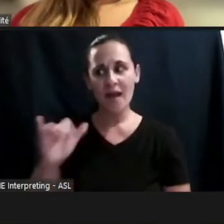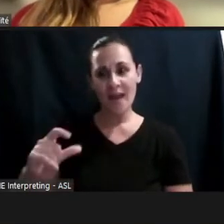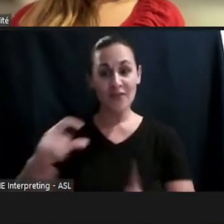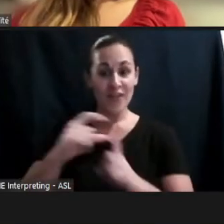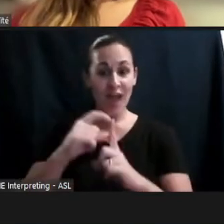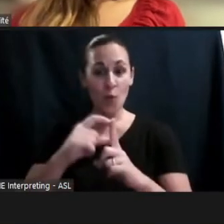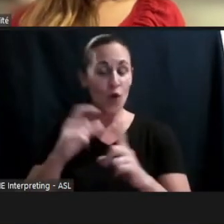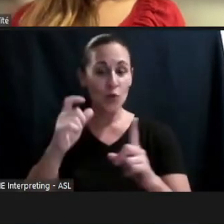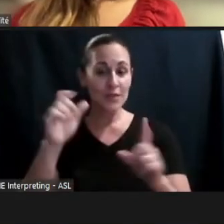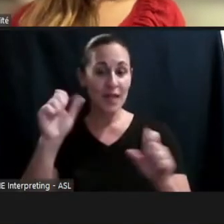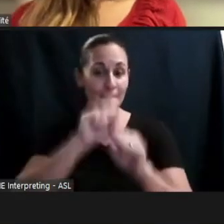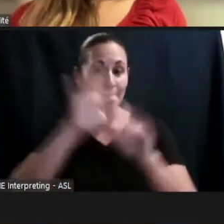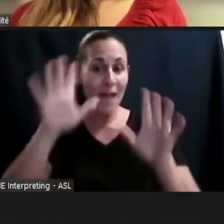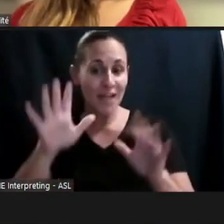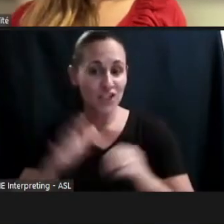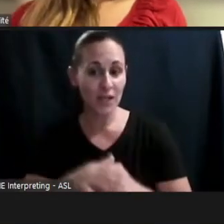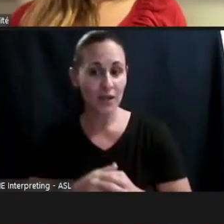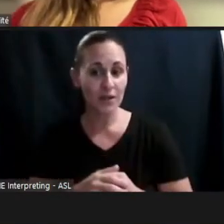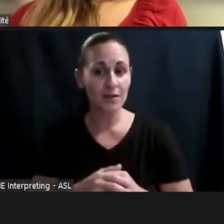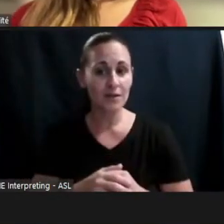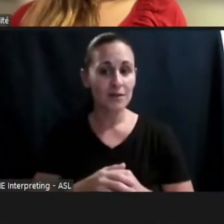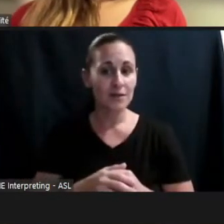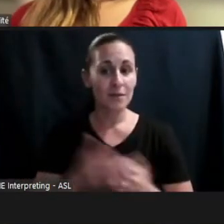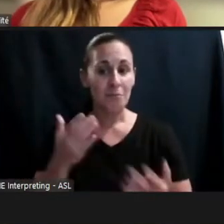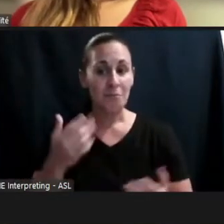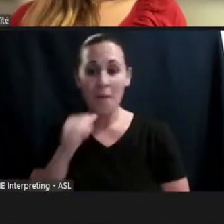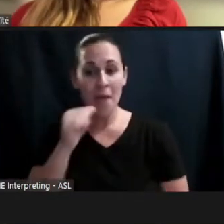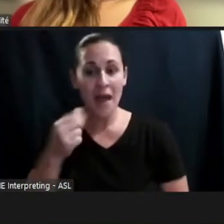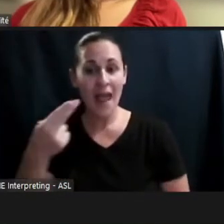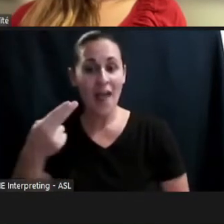You're not Harry Potter, no it's not like Latin, or that you can just say abracadabra,